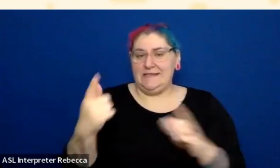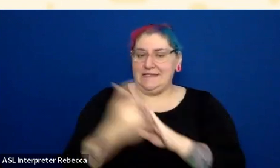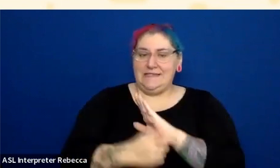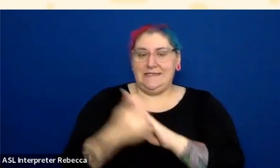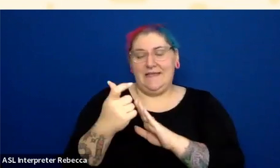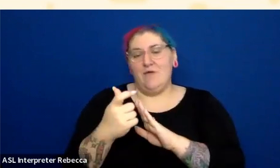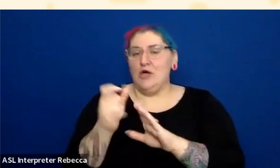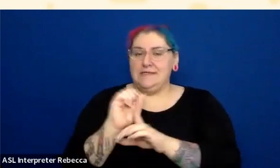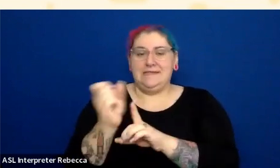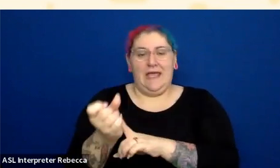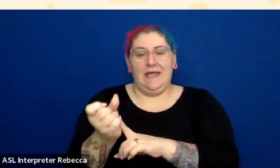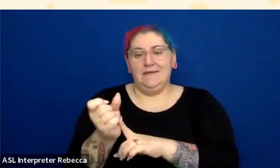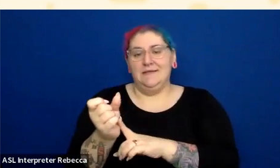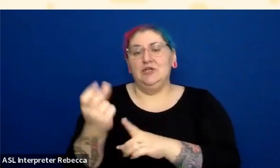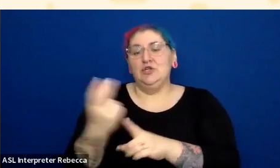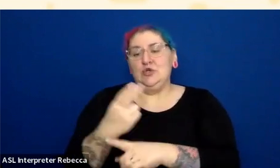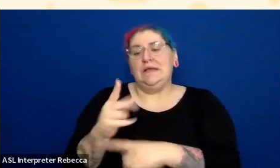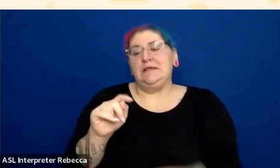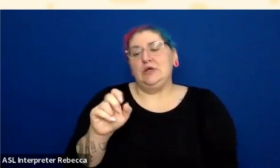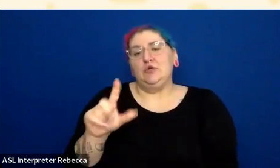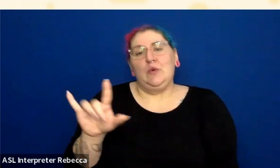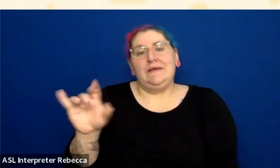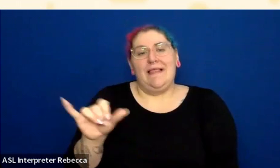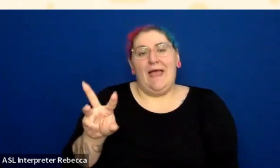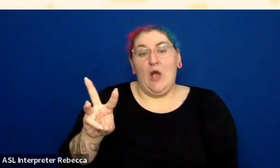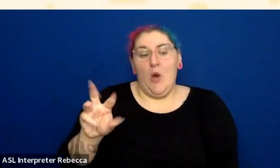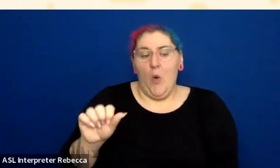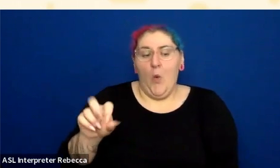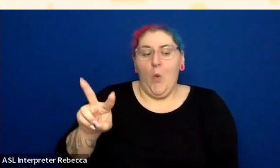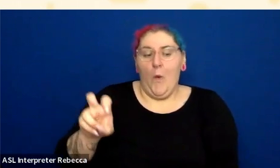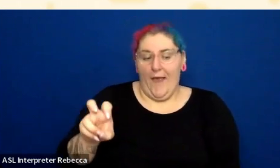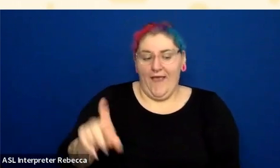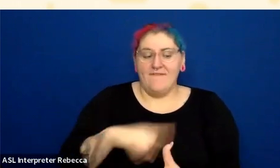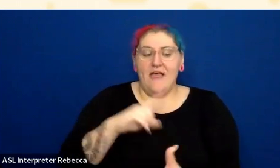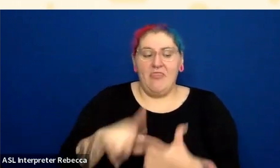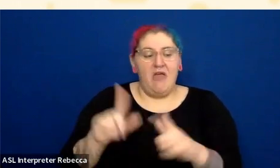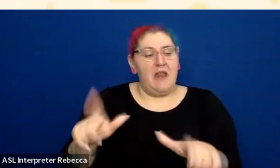and then a really big part of it becomes the interactions. I think that can be done one of two ways.